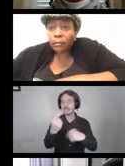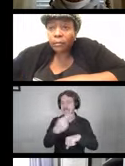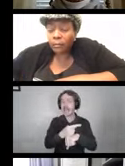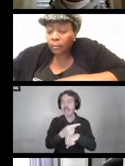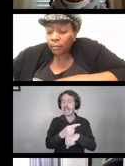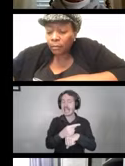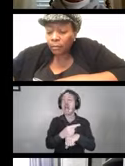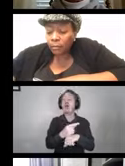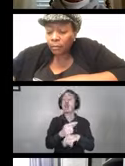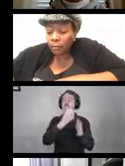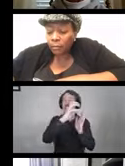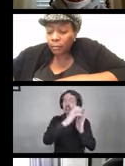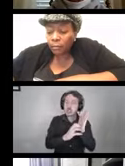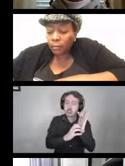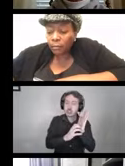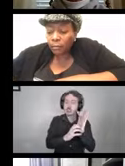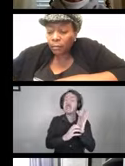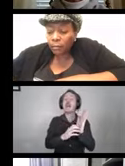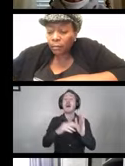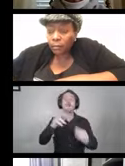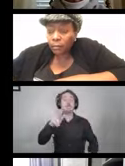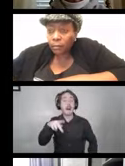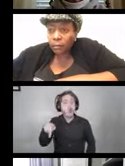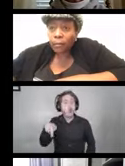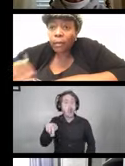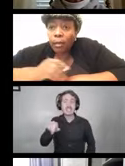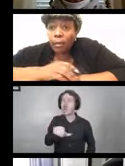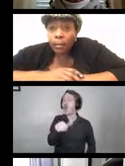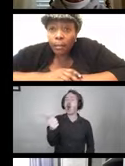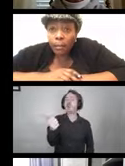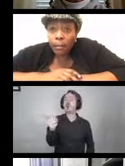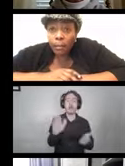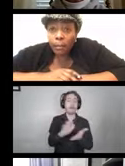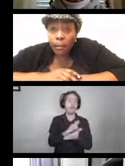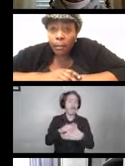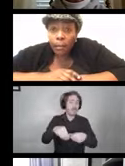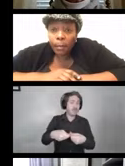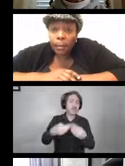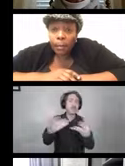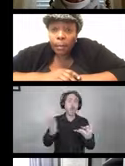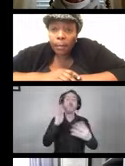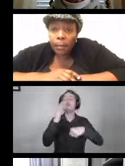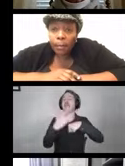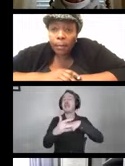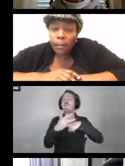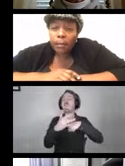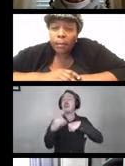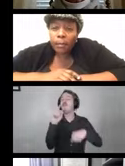the accessible version of the PowerPoint will be made available to anyone who needs it.